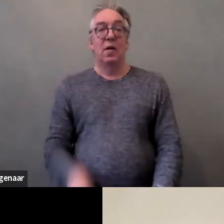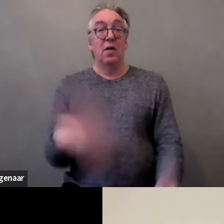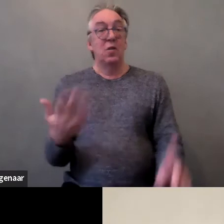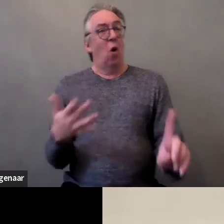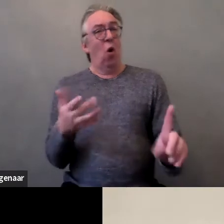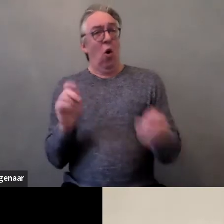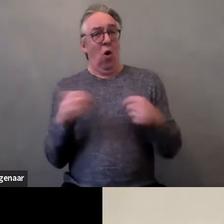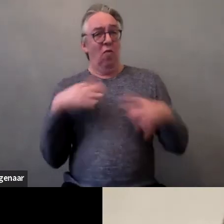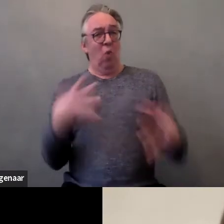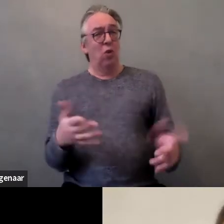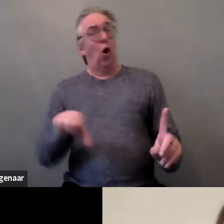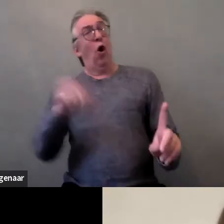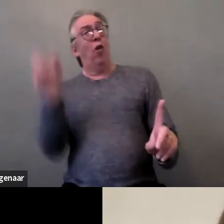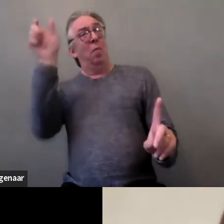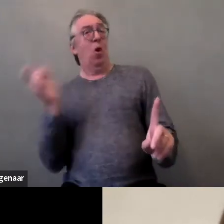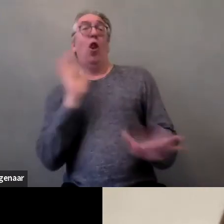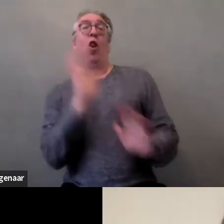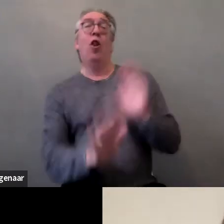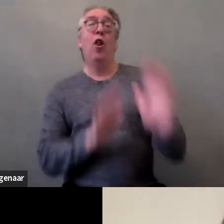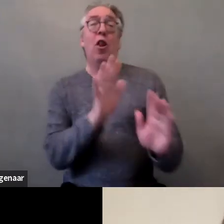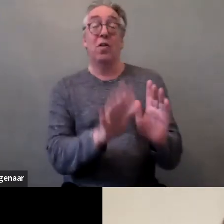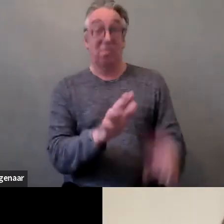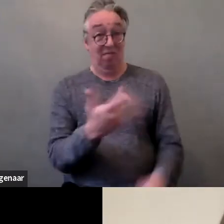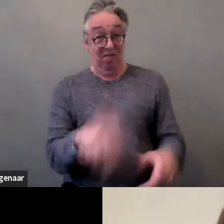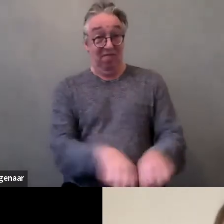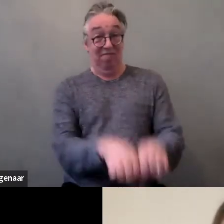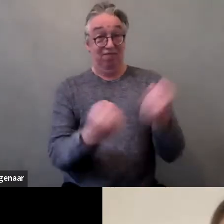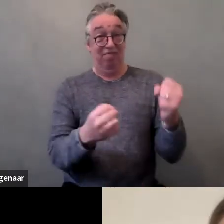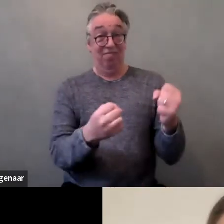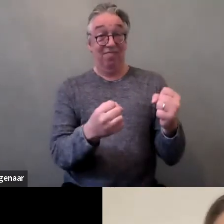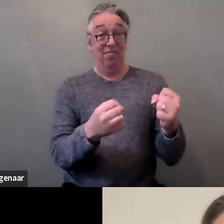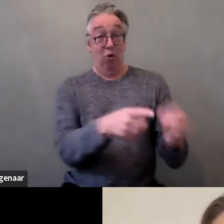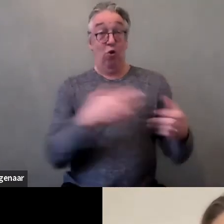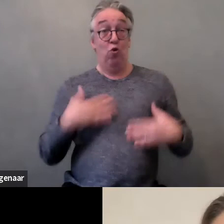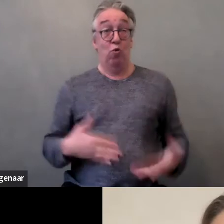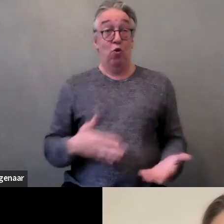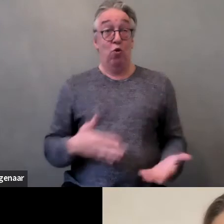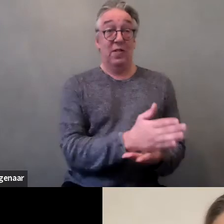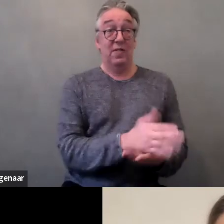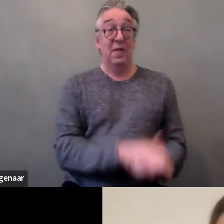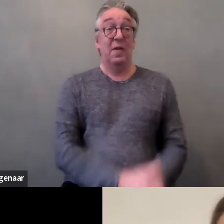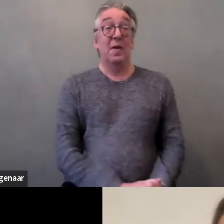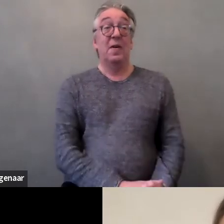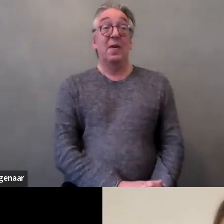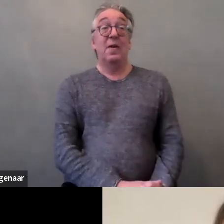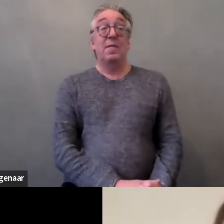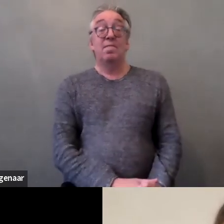and speaks to legal capacity and how it shapes broader discourses on them